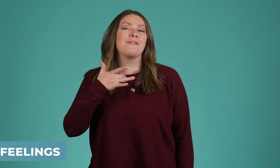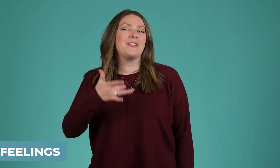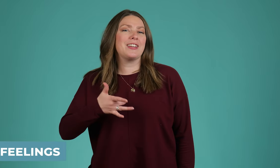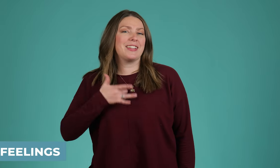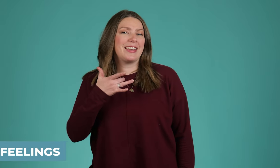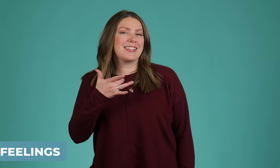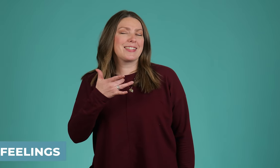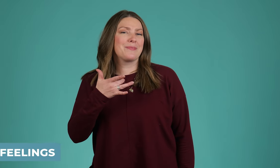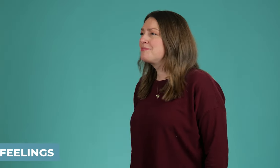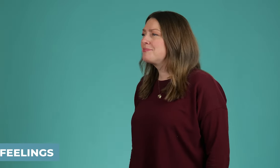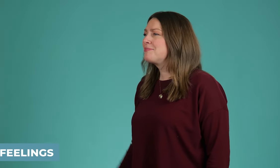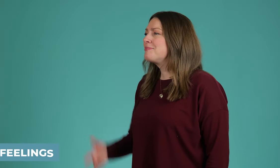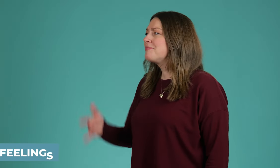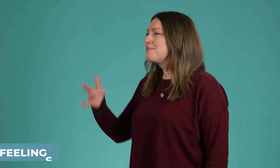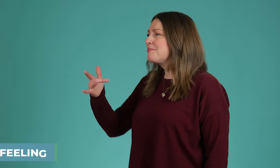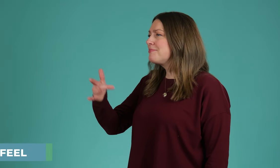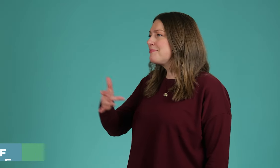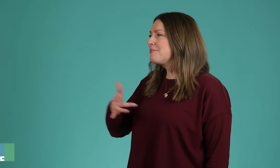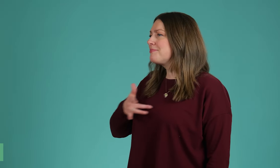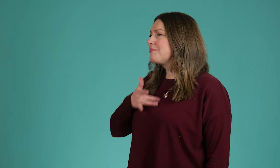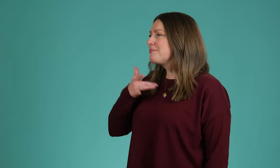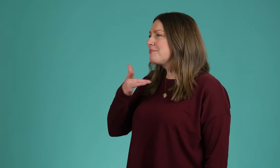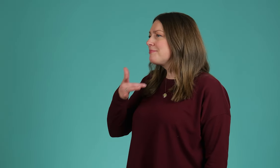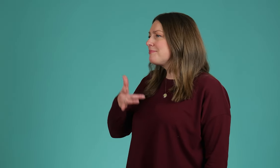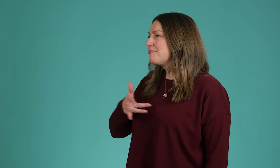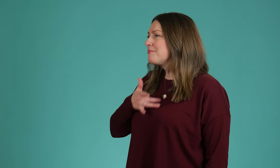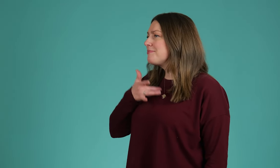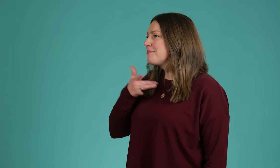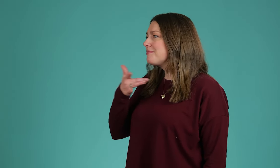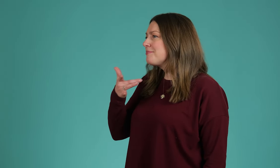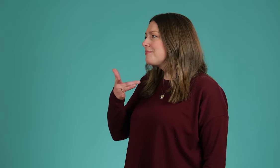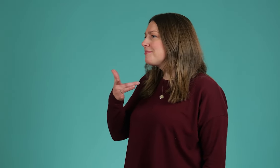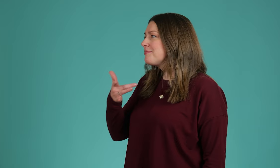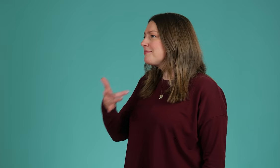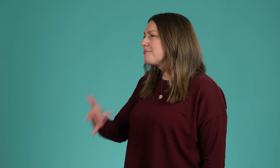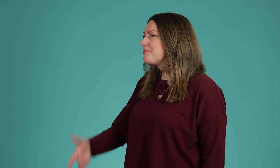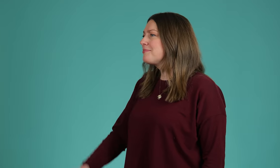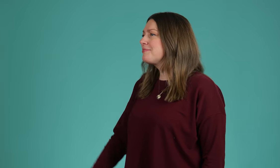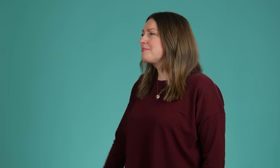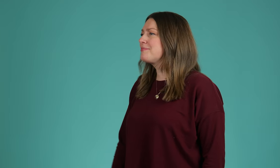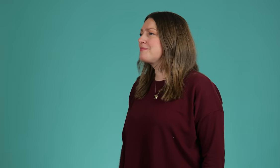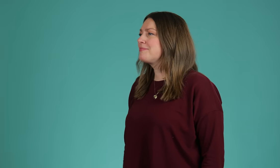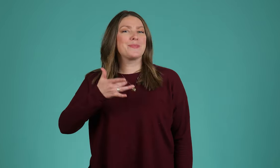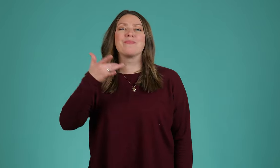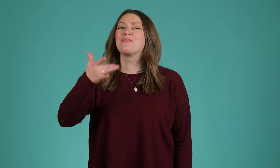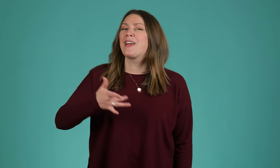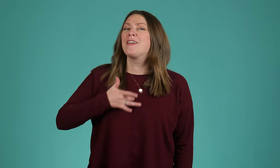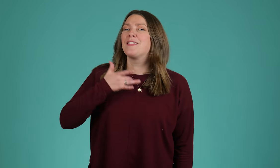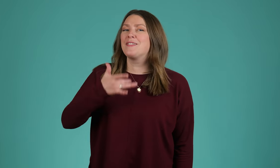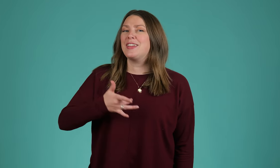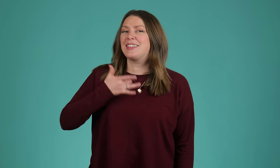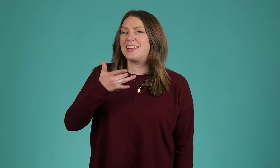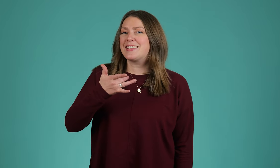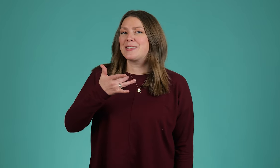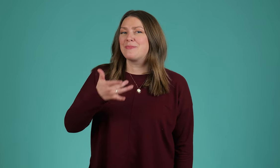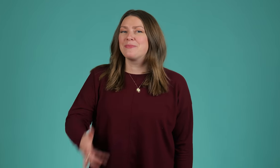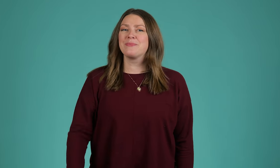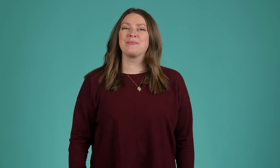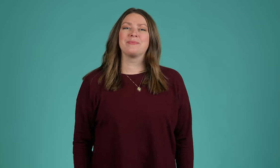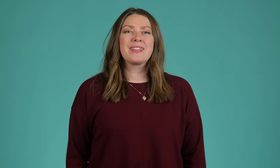feelings. It's the sign feel but moved multiple times. Feelings